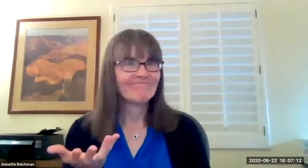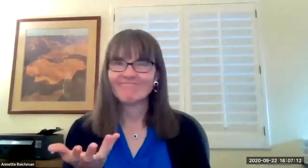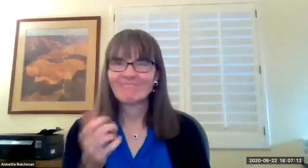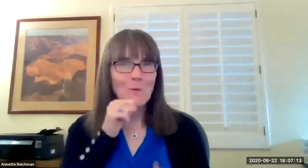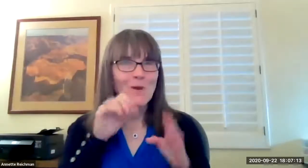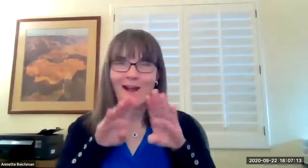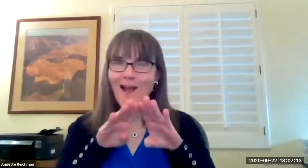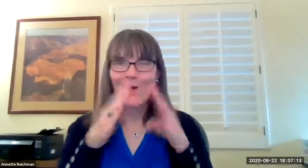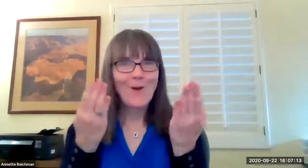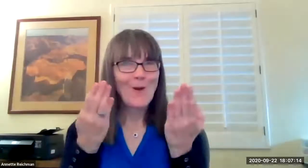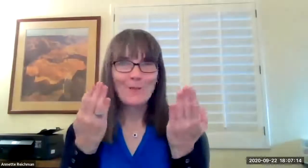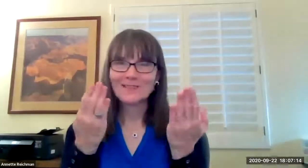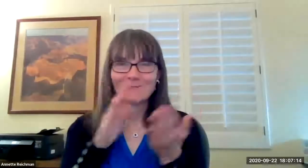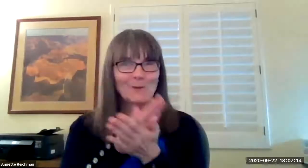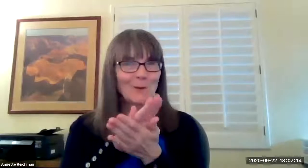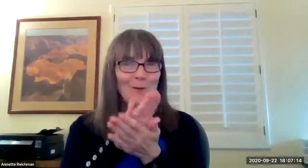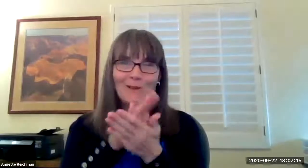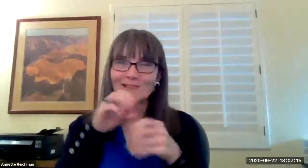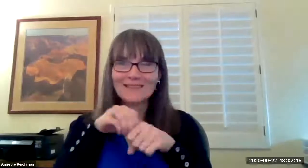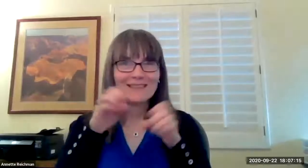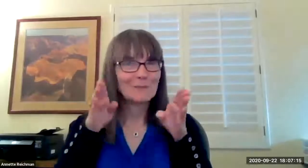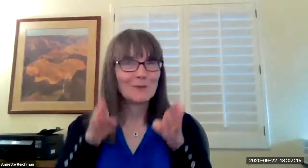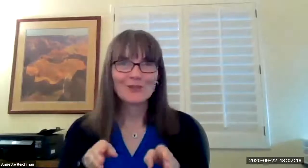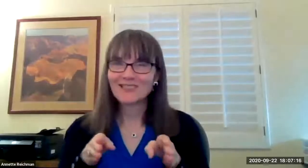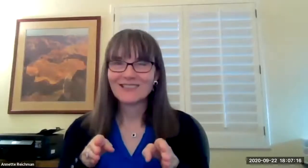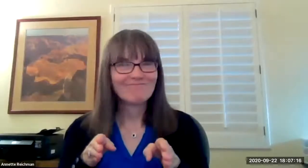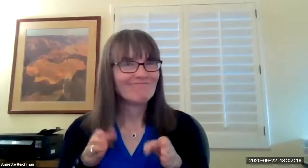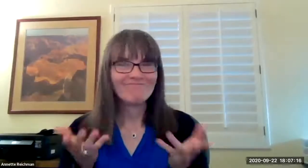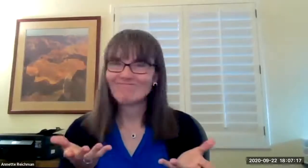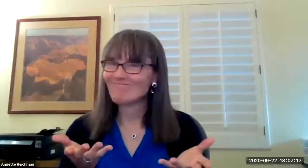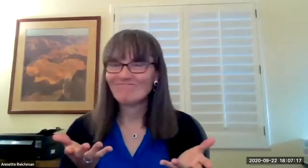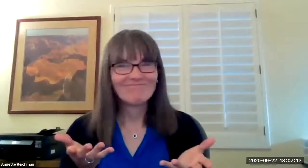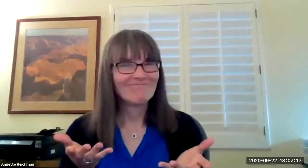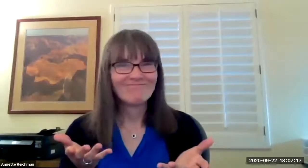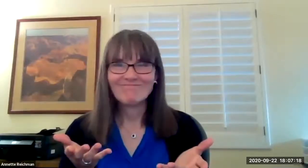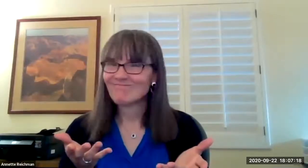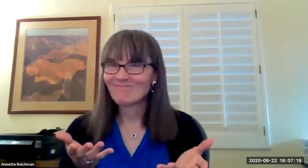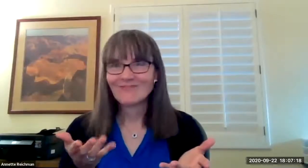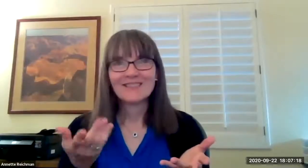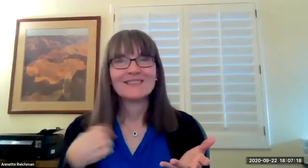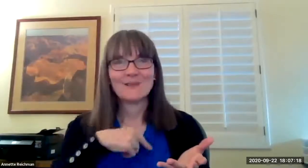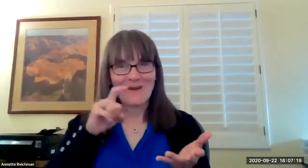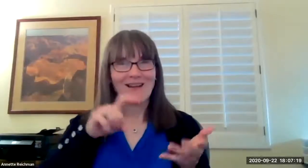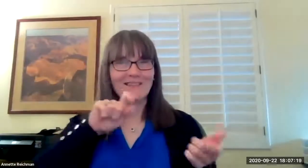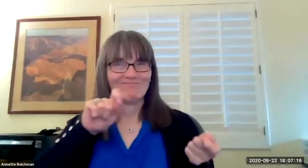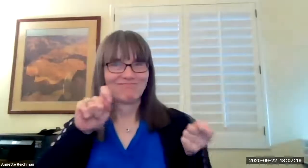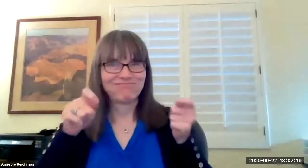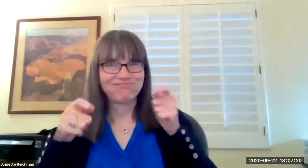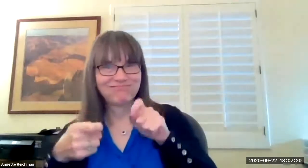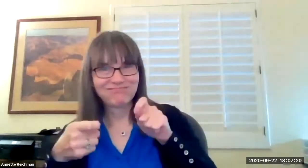by the time july came around we realized we were not ready to start in person